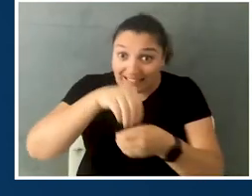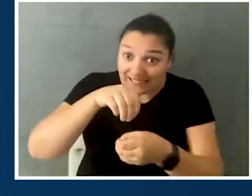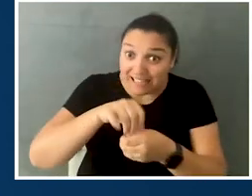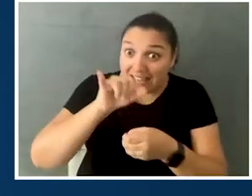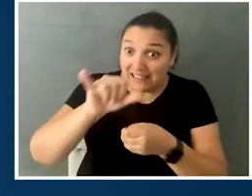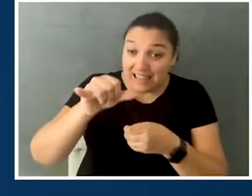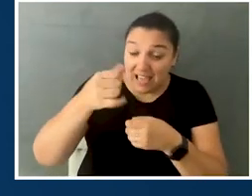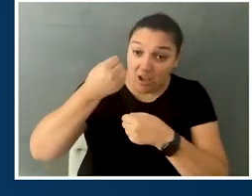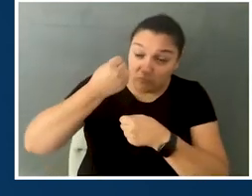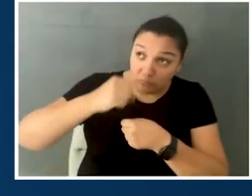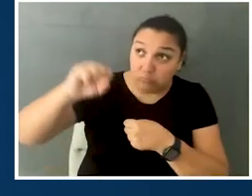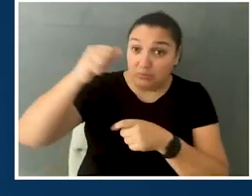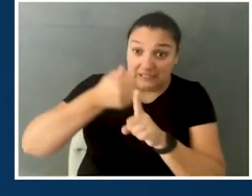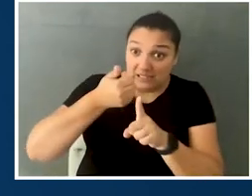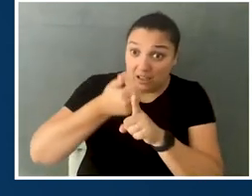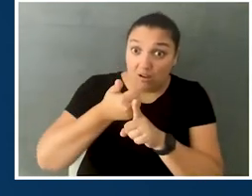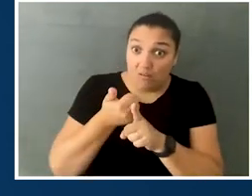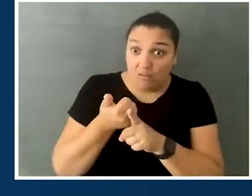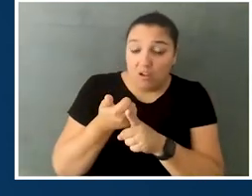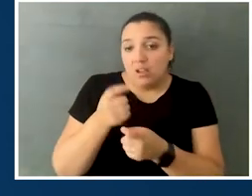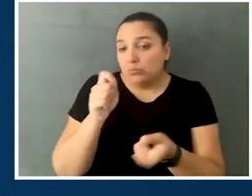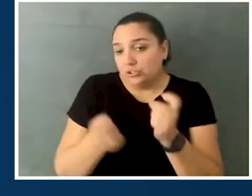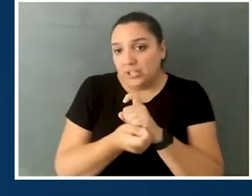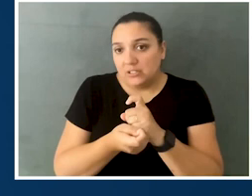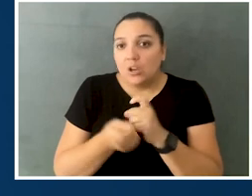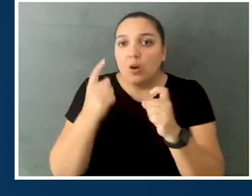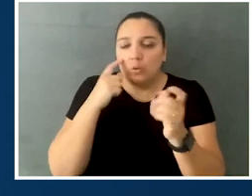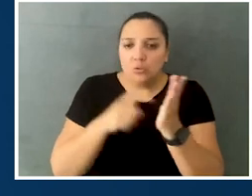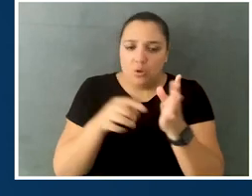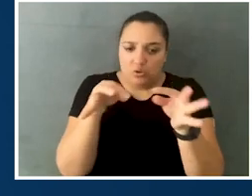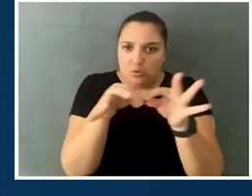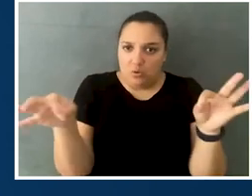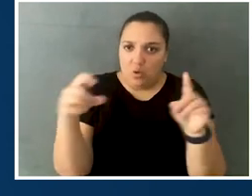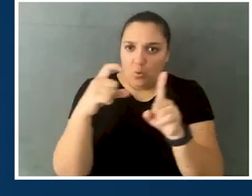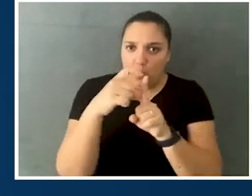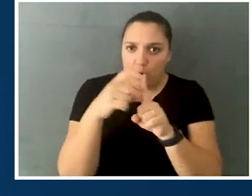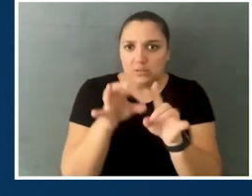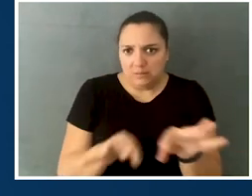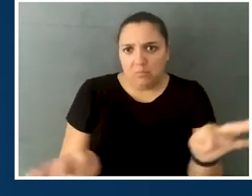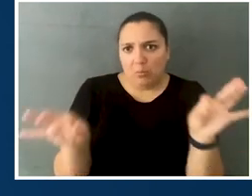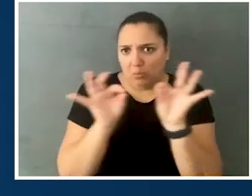it changes things, and we're looking at language, right? Words matter,